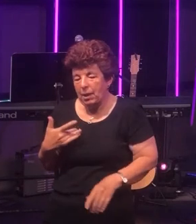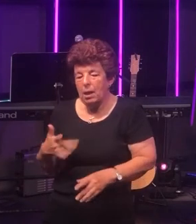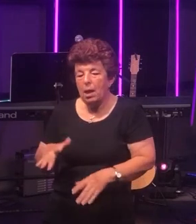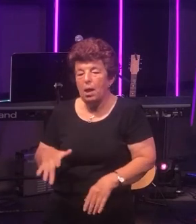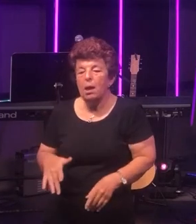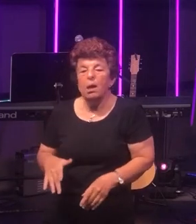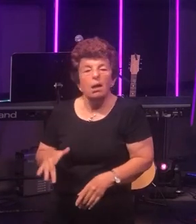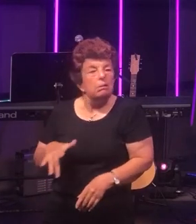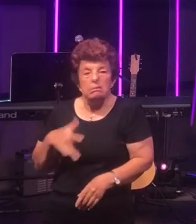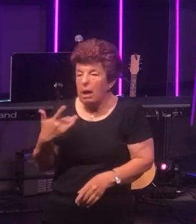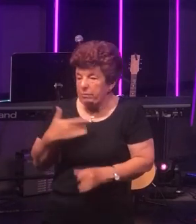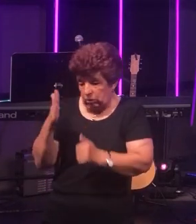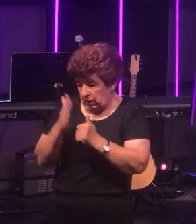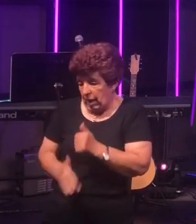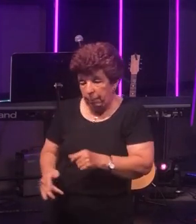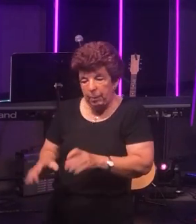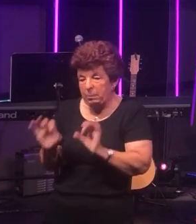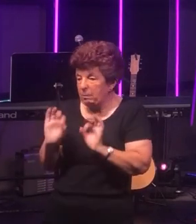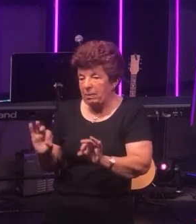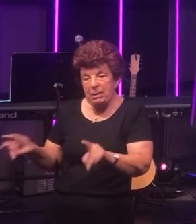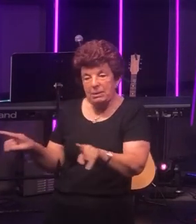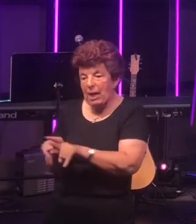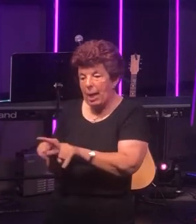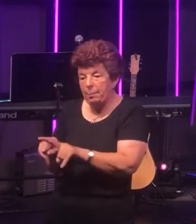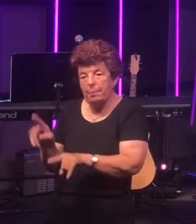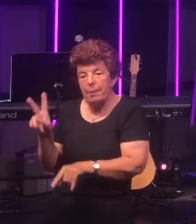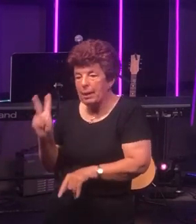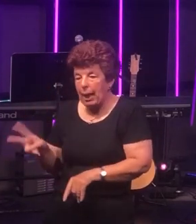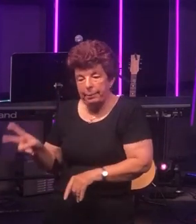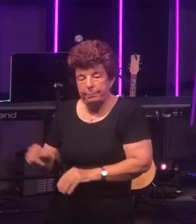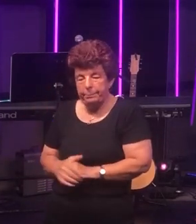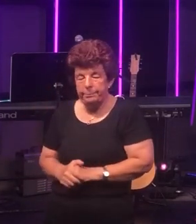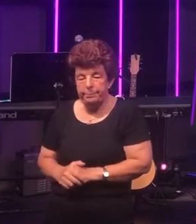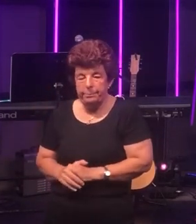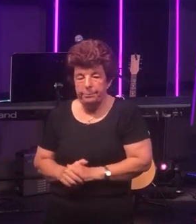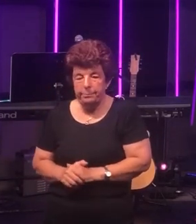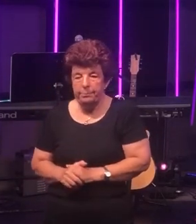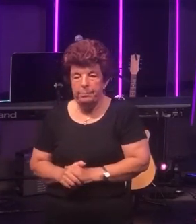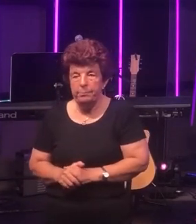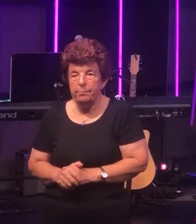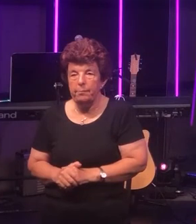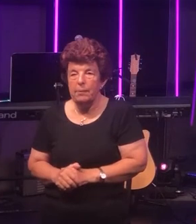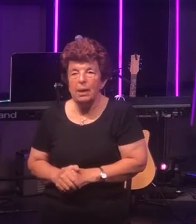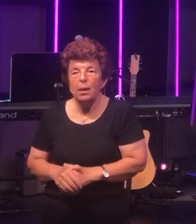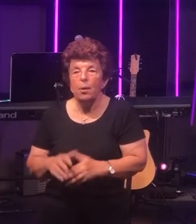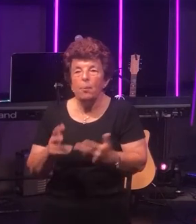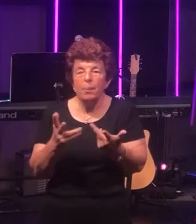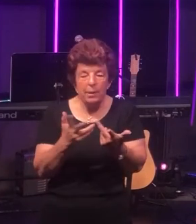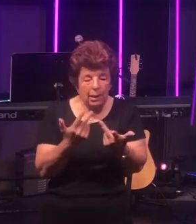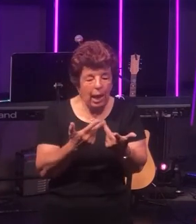Life may never be exactly the same for us again. There is another separation that I want us